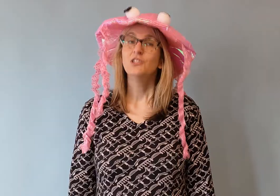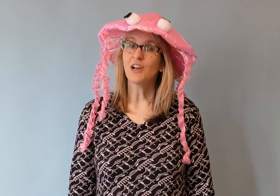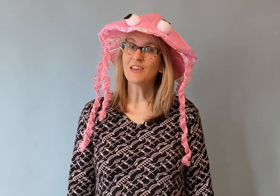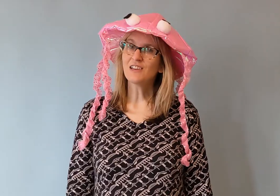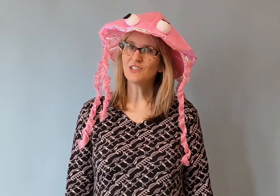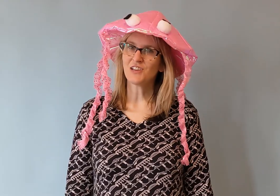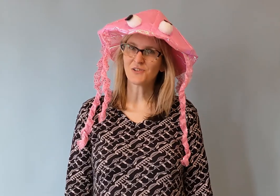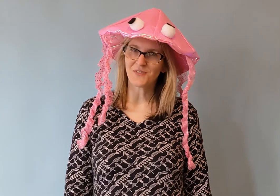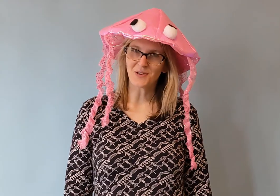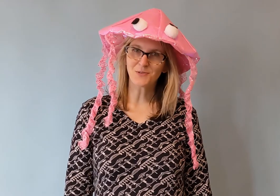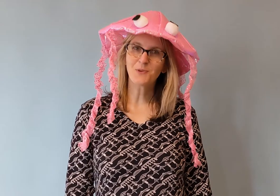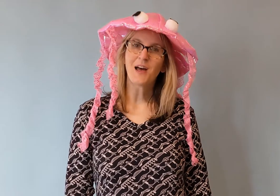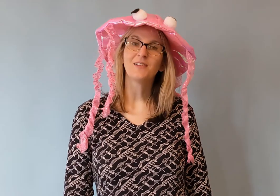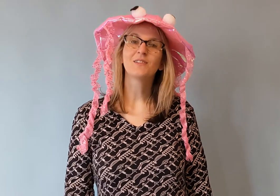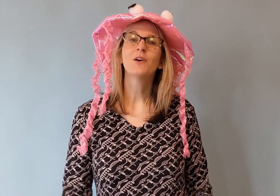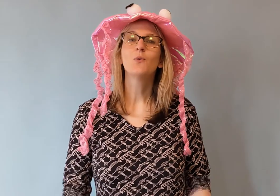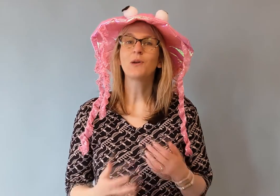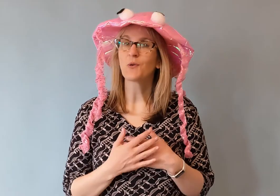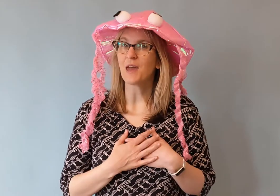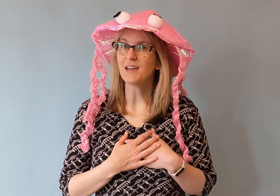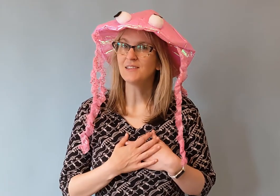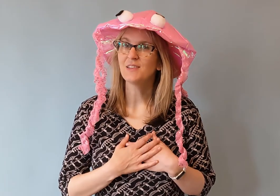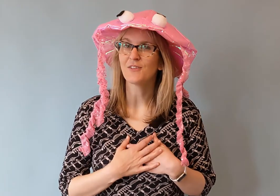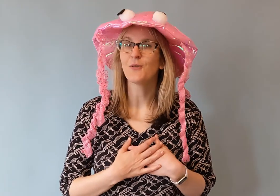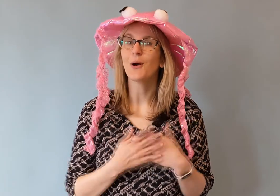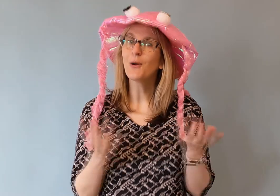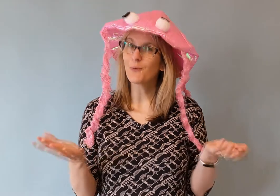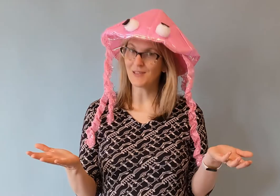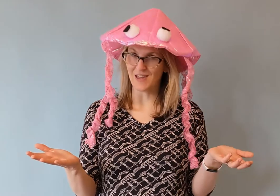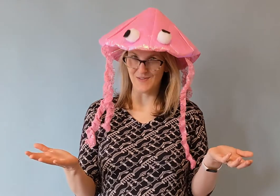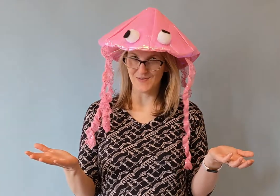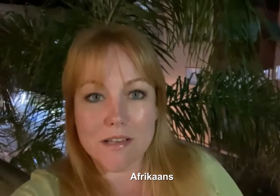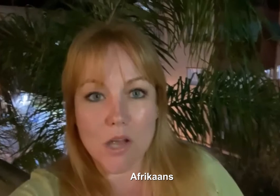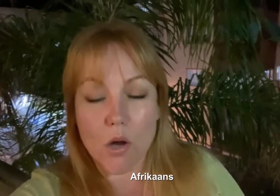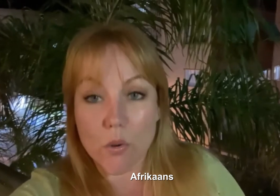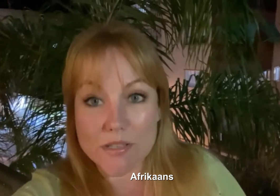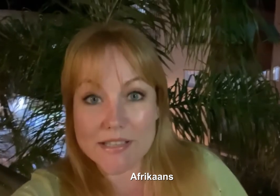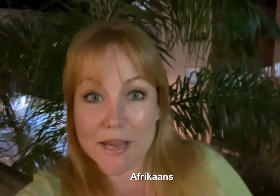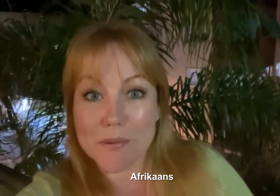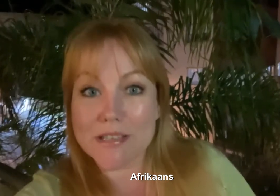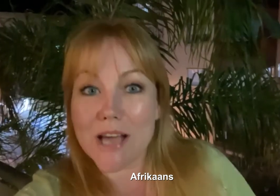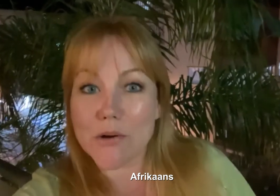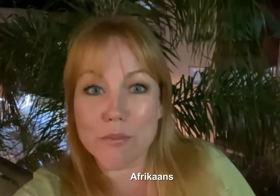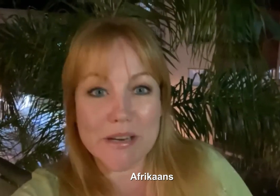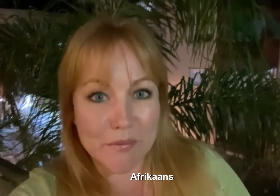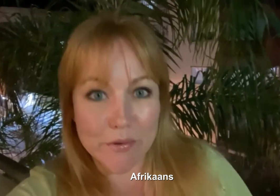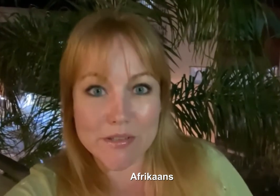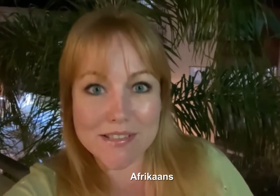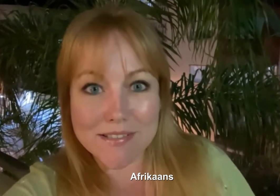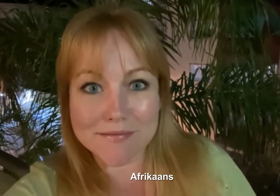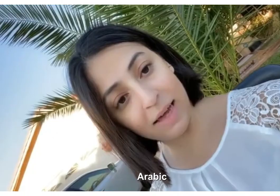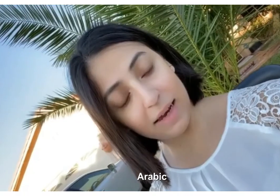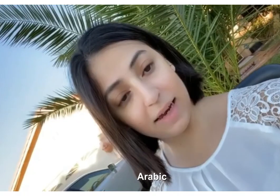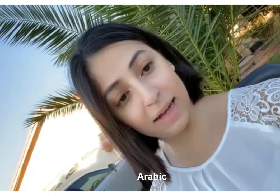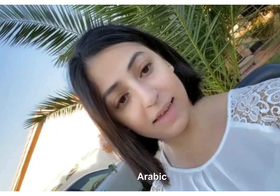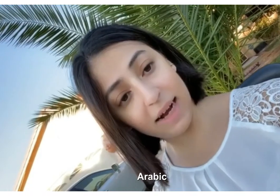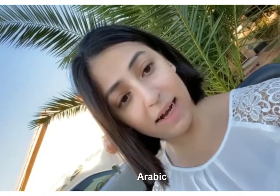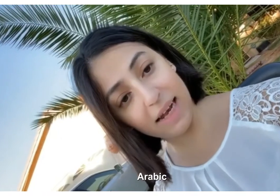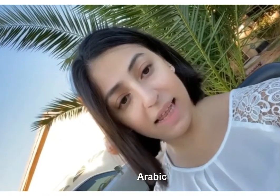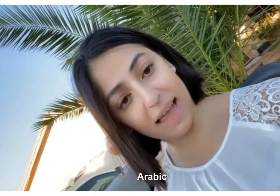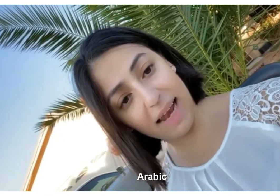Jellygish Dangerfingers presents "We Create Therefore We Live."